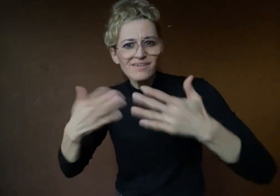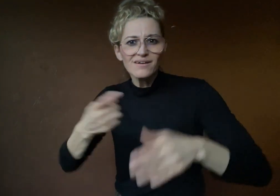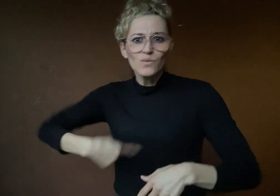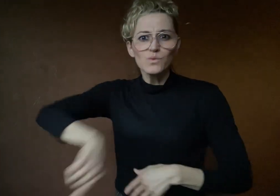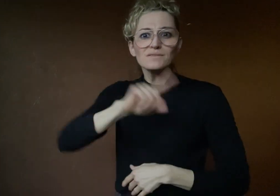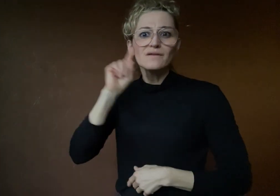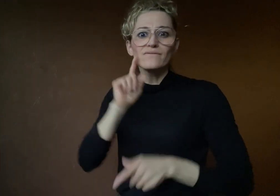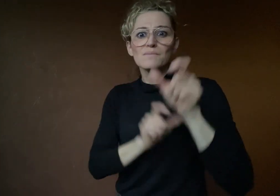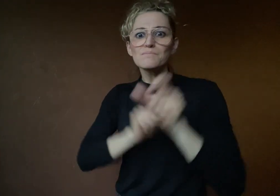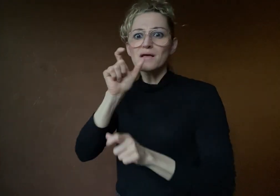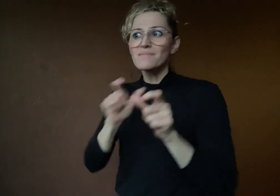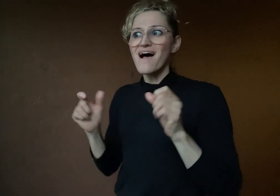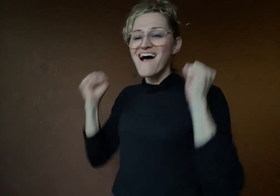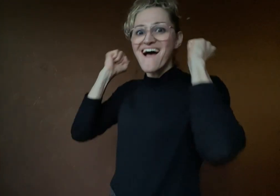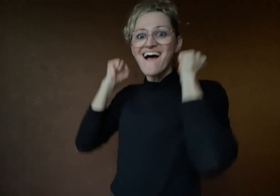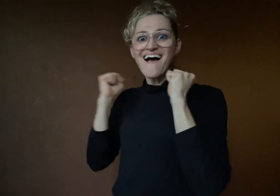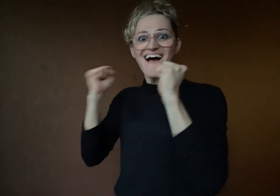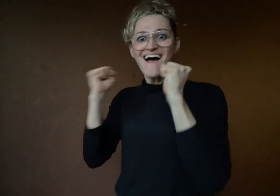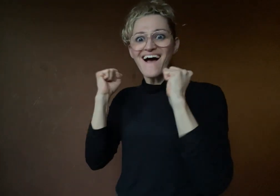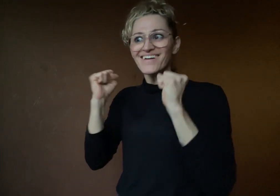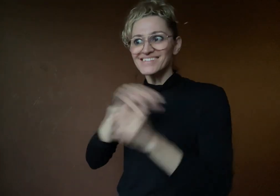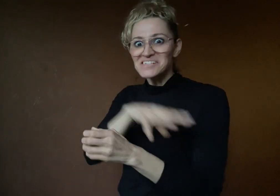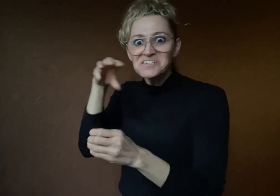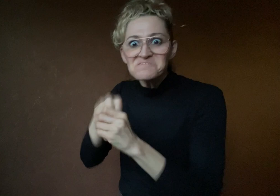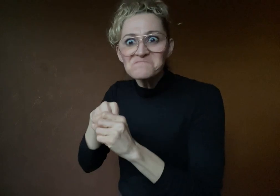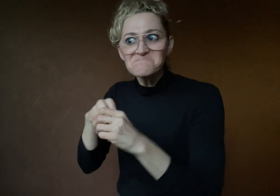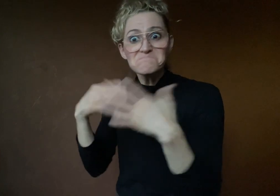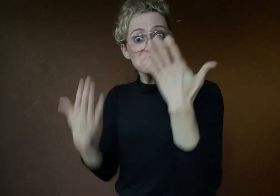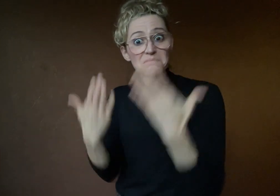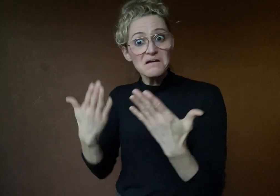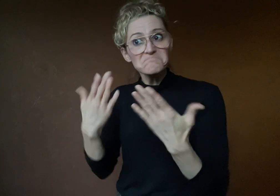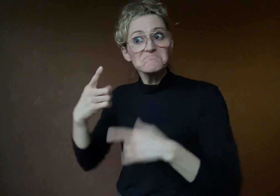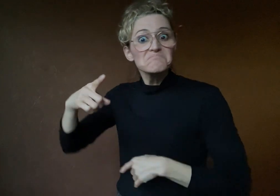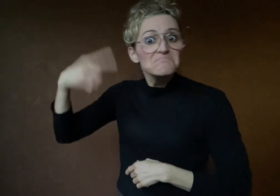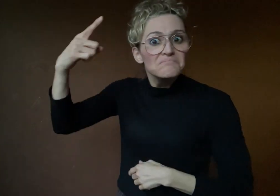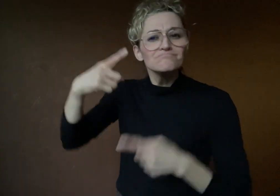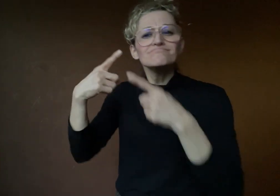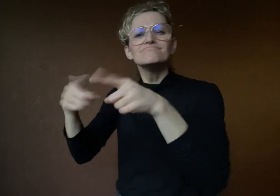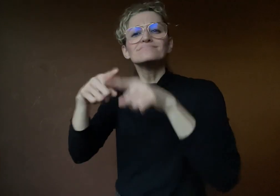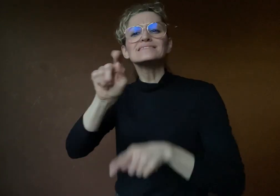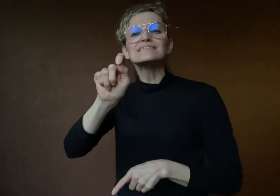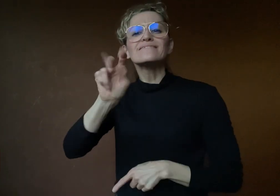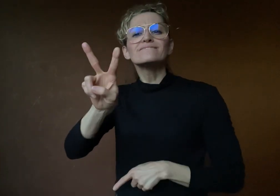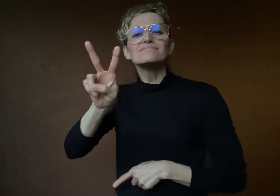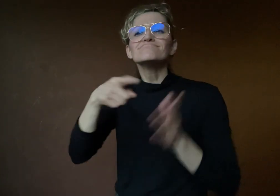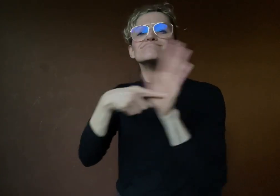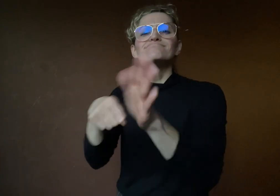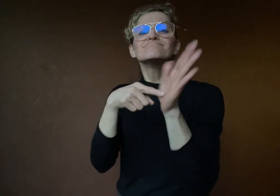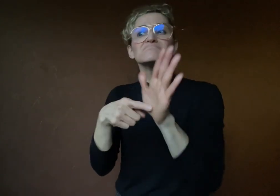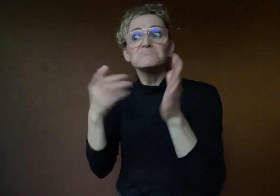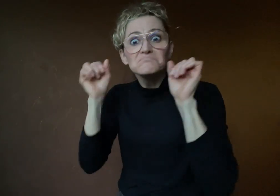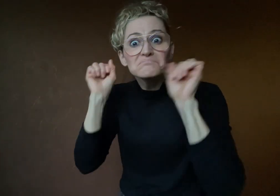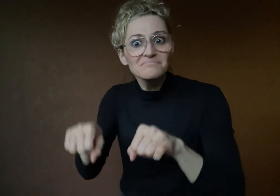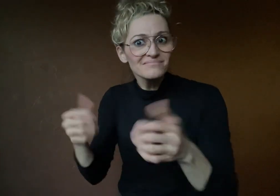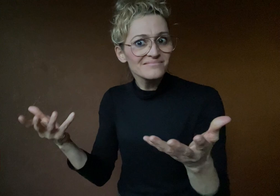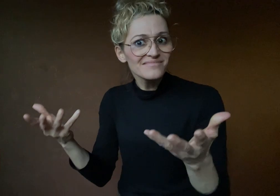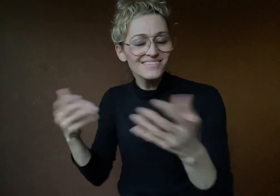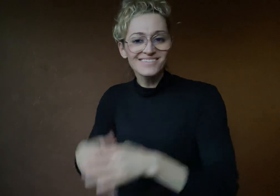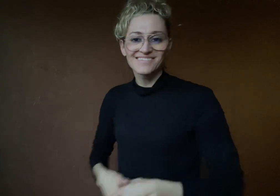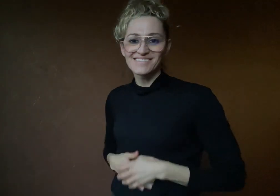and giving deaf people confidence to be part of future TV shows.